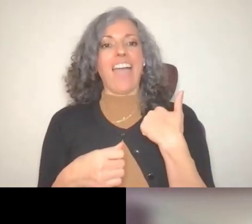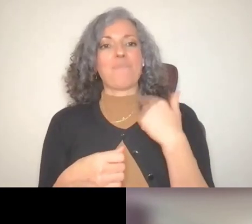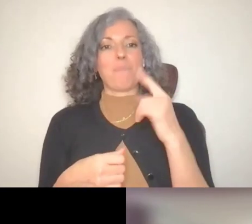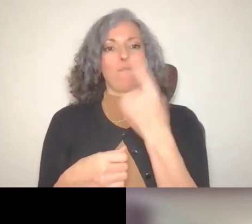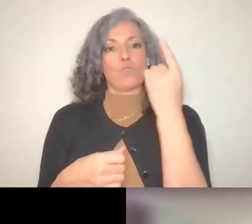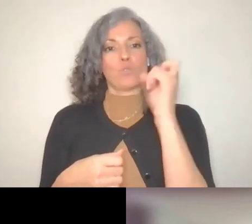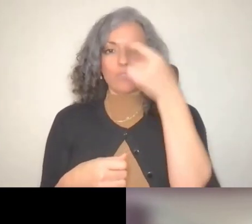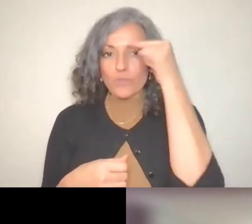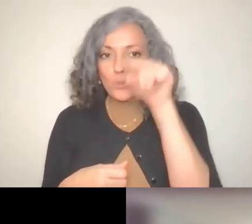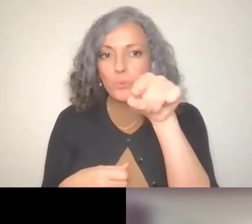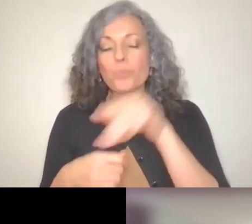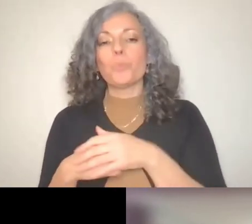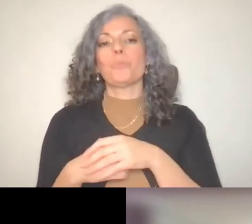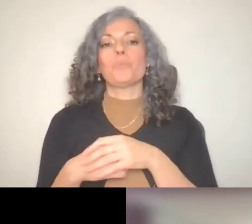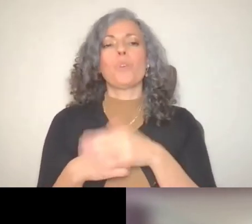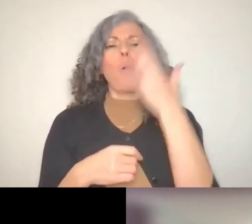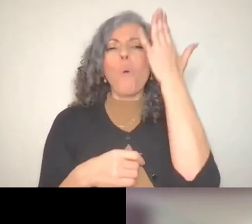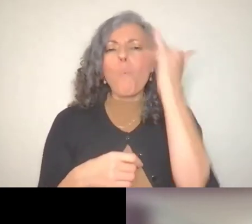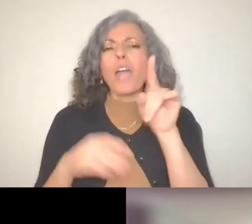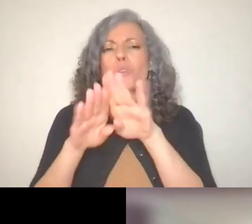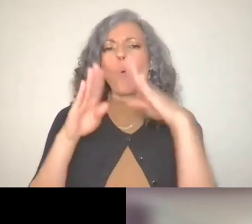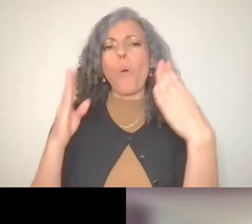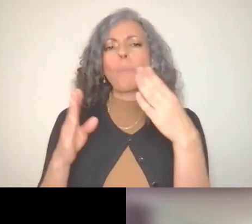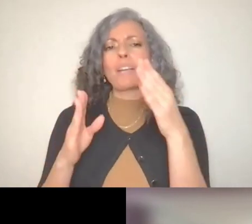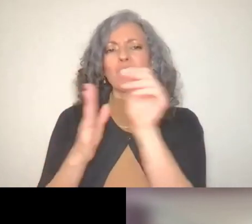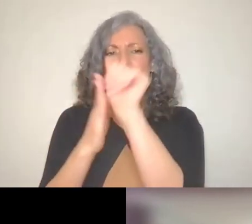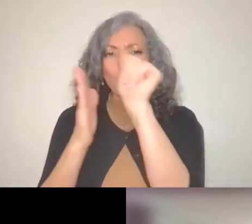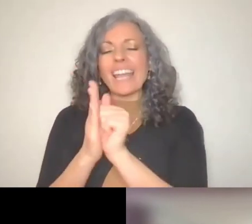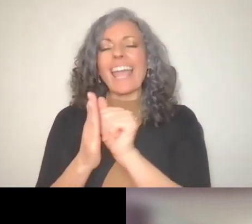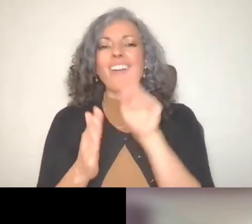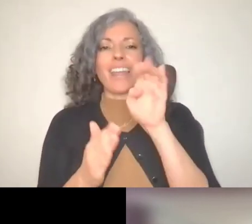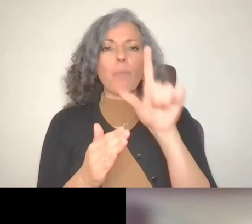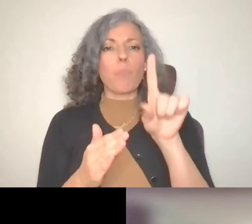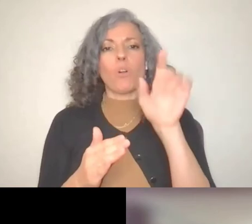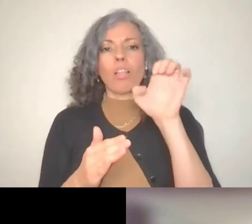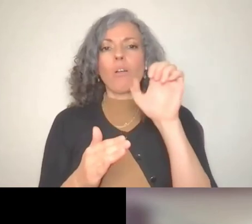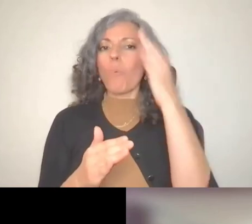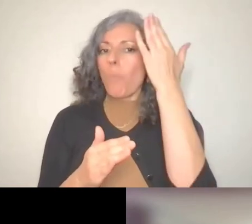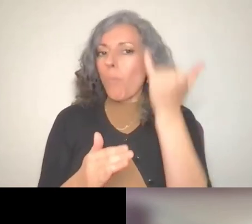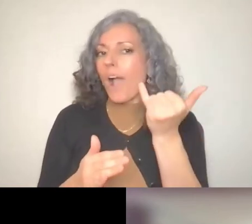Why did you open your ABLE account and Molly and what is having an ABLE account mean to you?